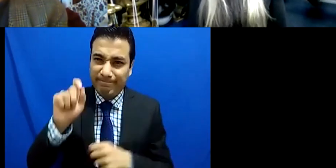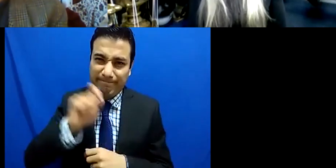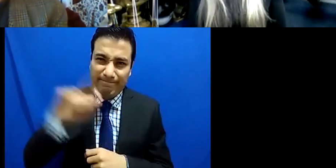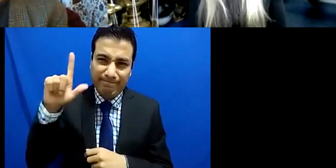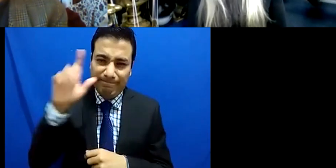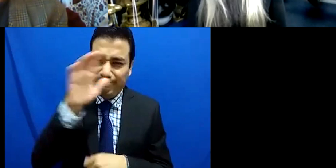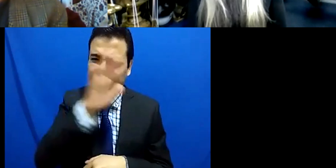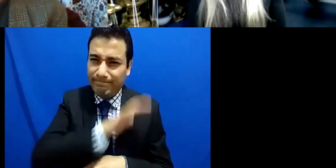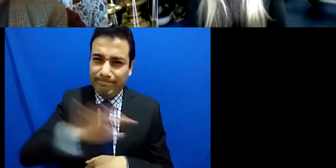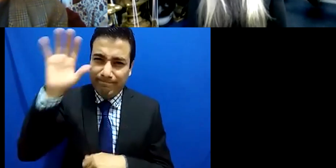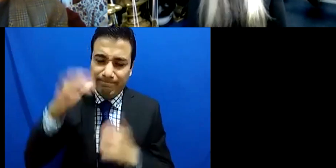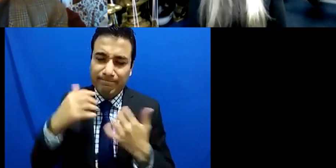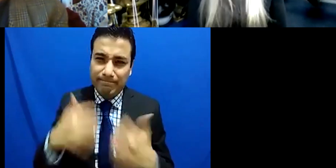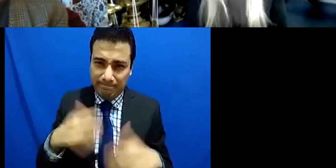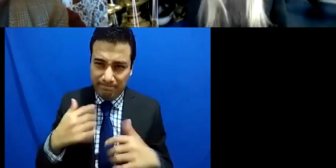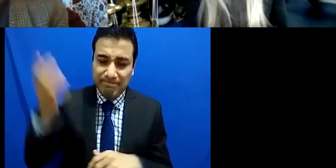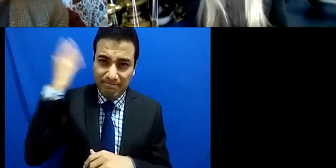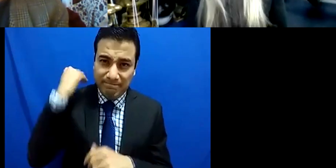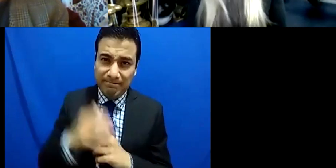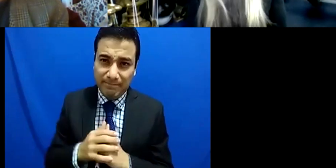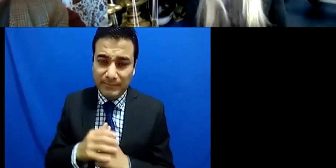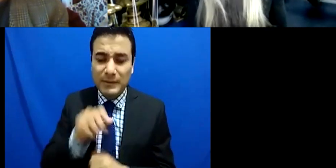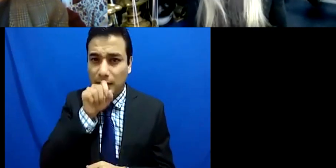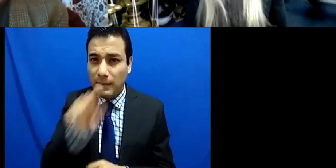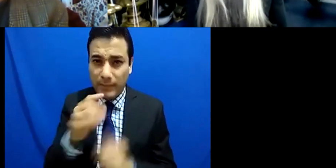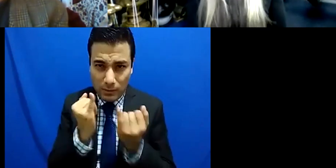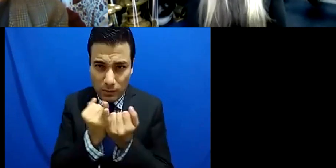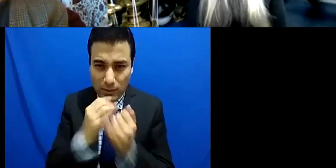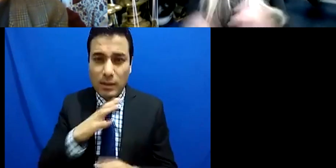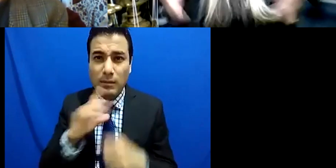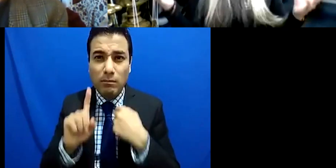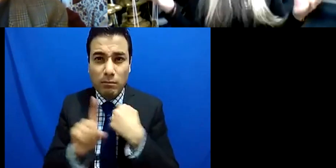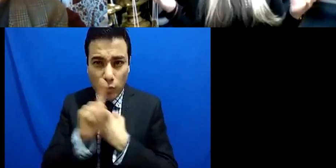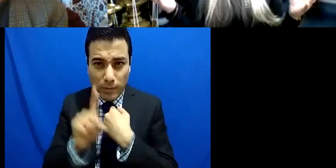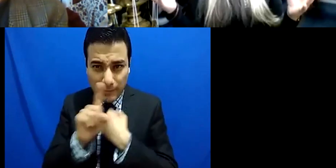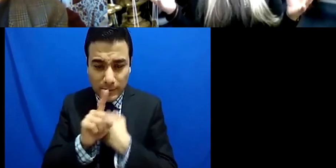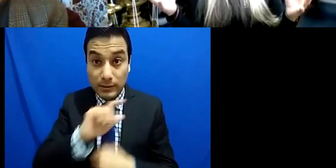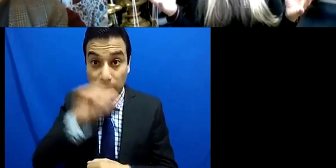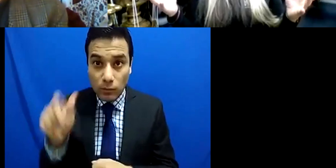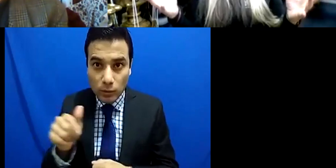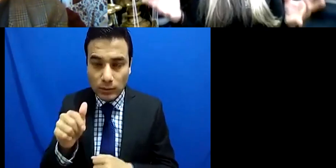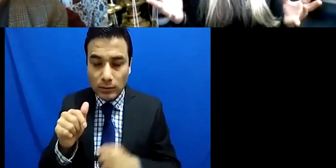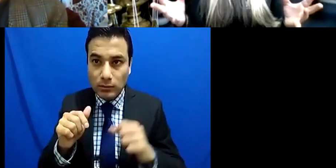changed the landscape for mankind and womankind we have really really, you know had extraordinary